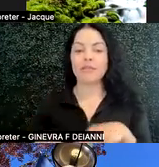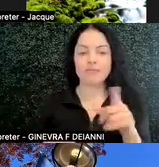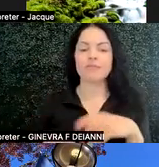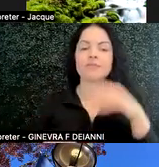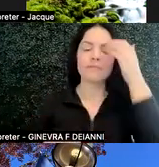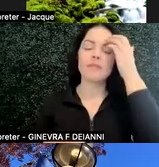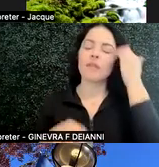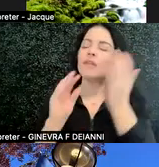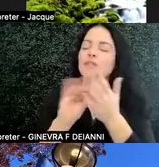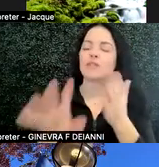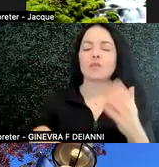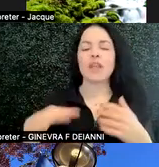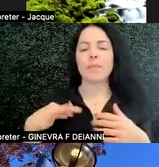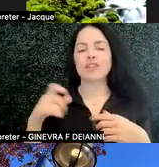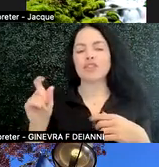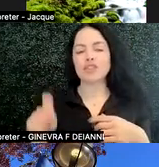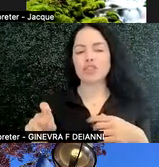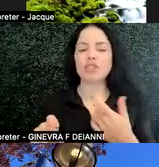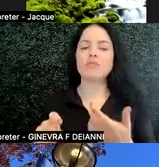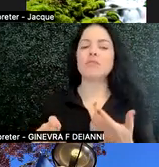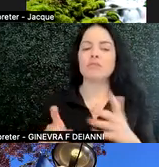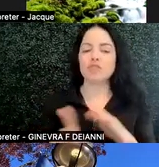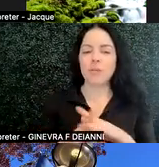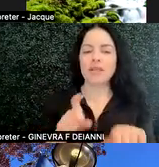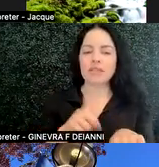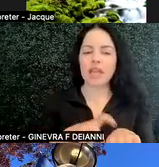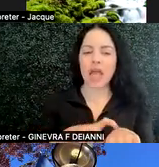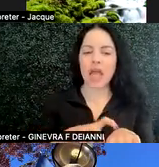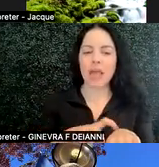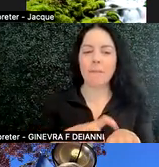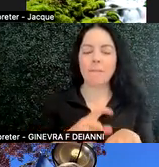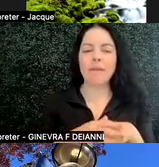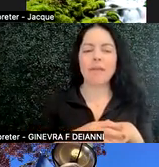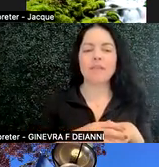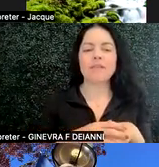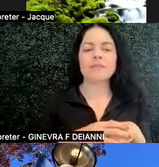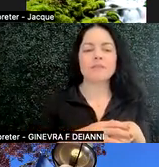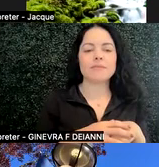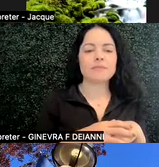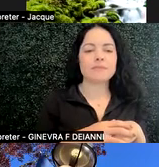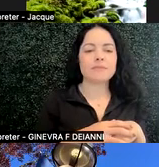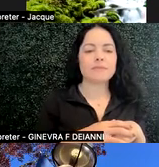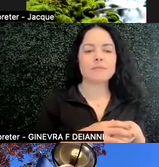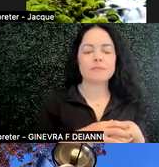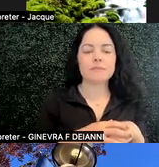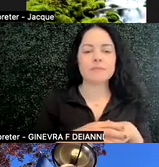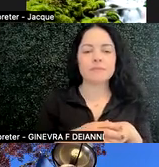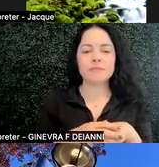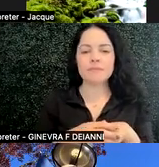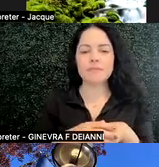submit an official copy of his or her transcript. Never say that, the word they is very appropriate now. Two letters of recommendation from professors,